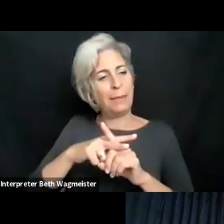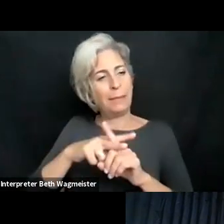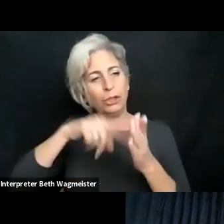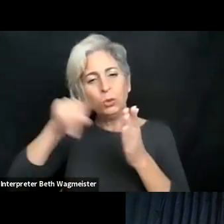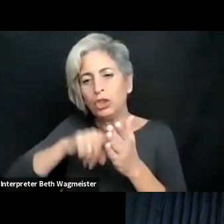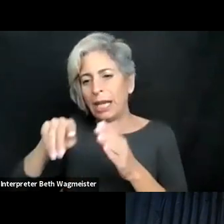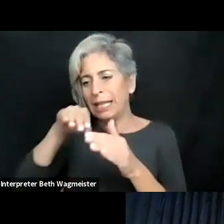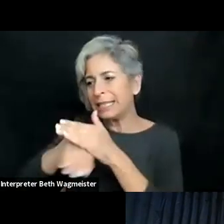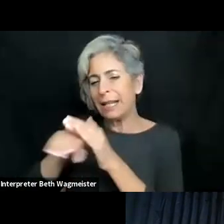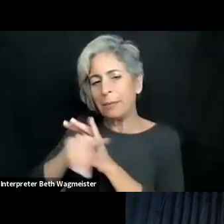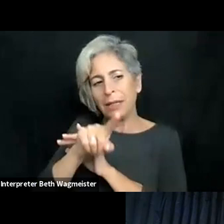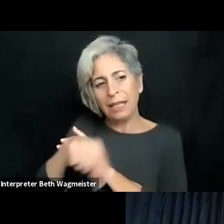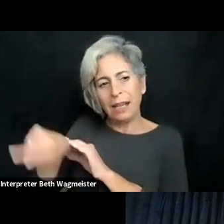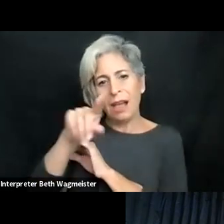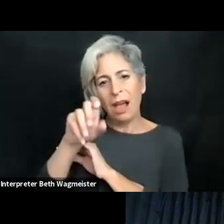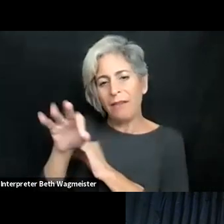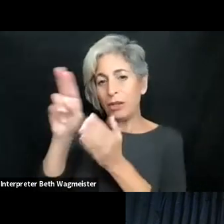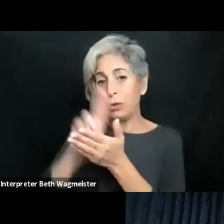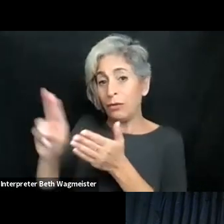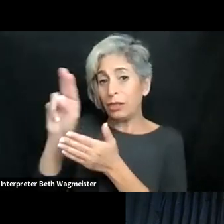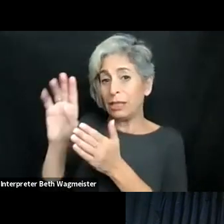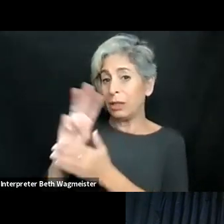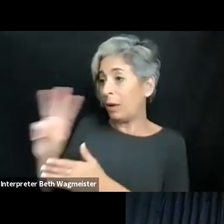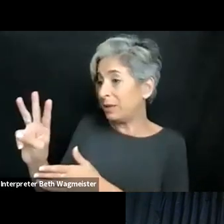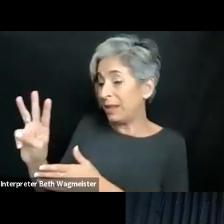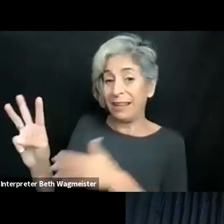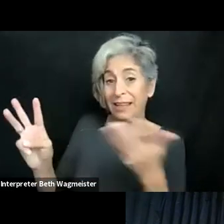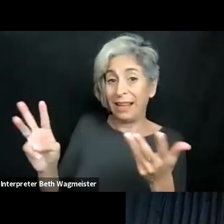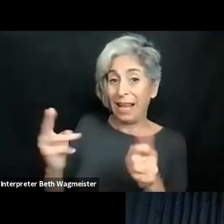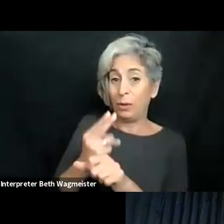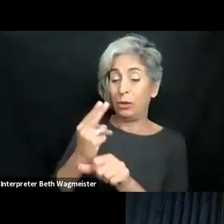site is accessible, and then toward the end of the semester we'll have an